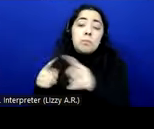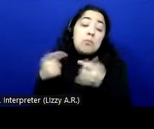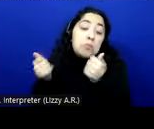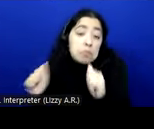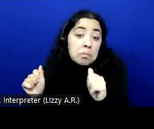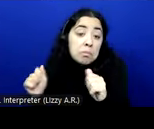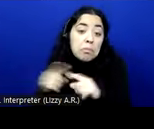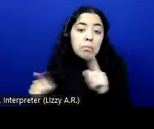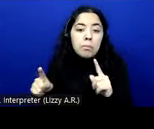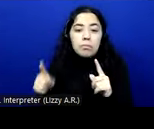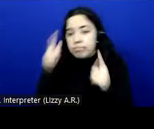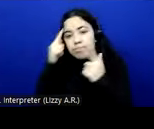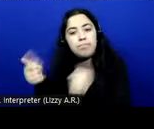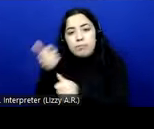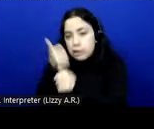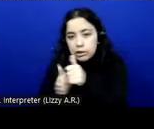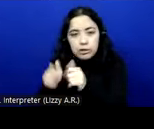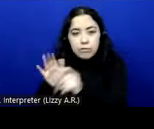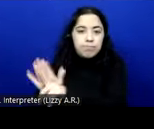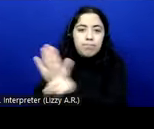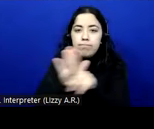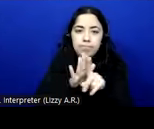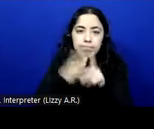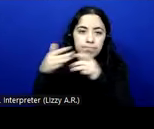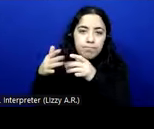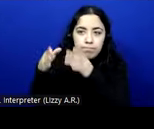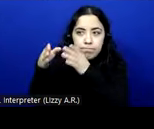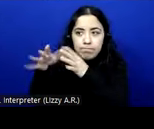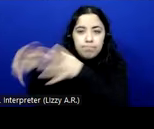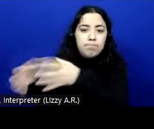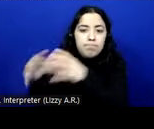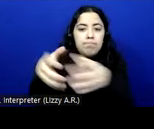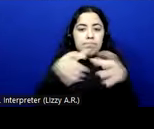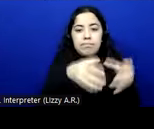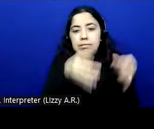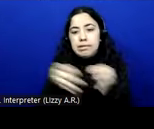it's up to each national standardisation body to decide on that. And that is a problem, of course,